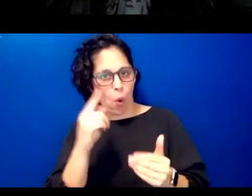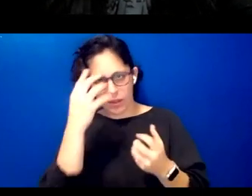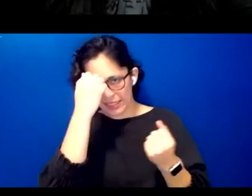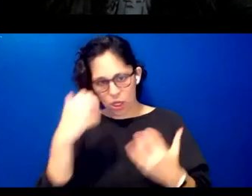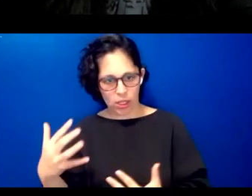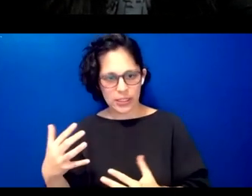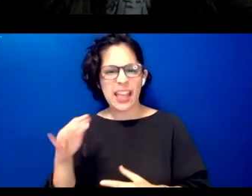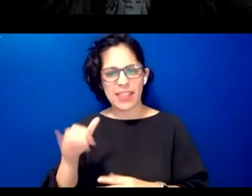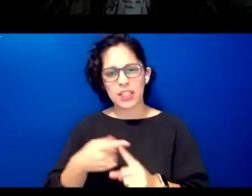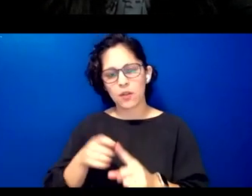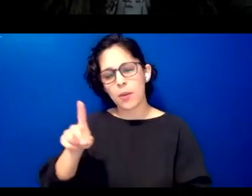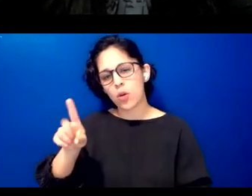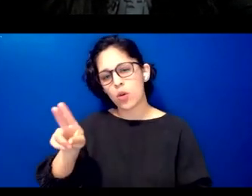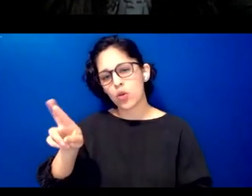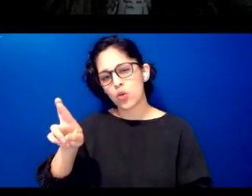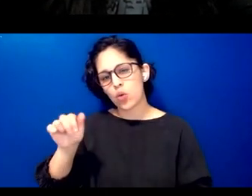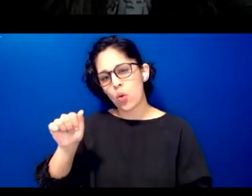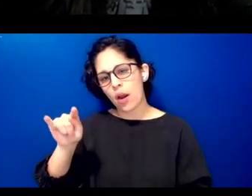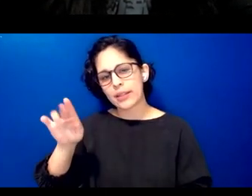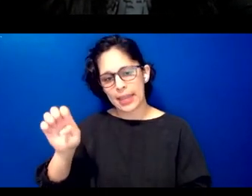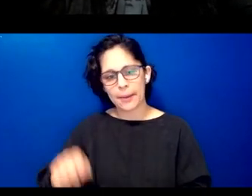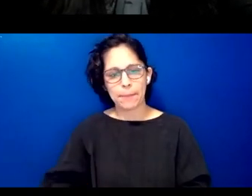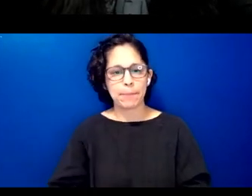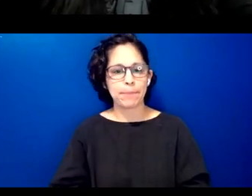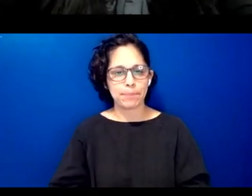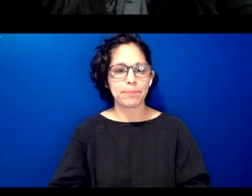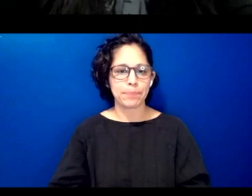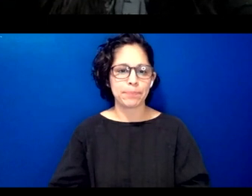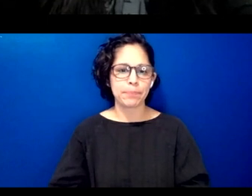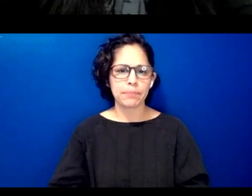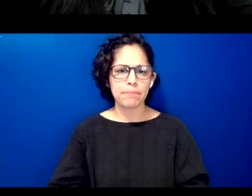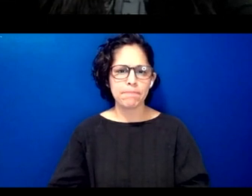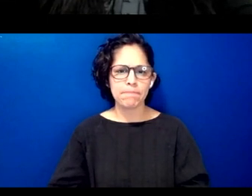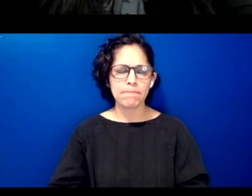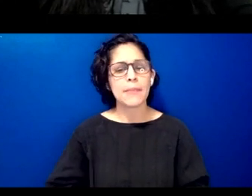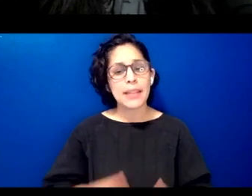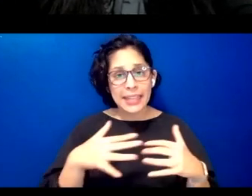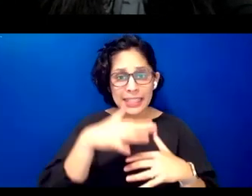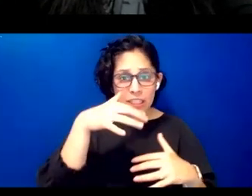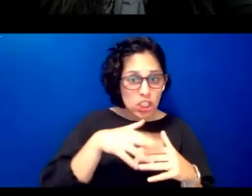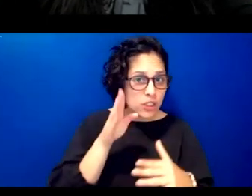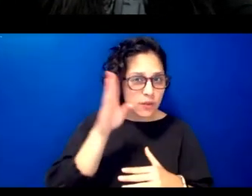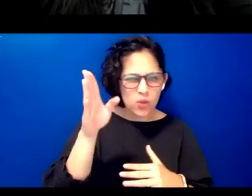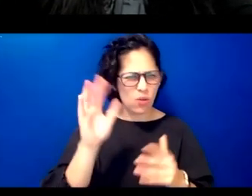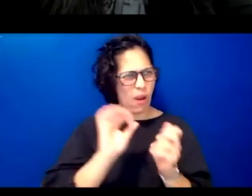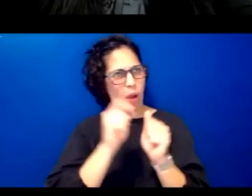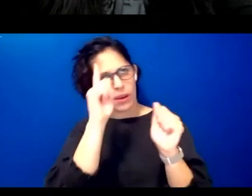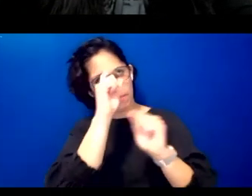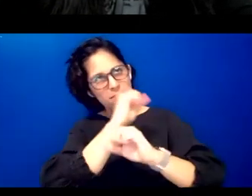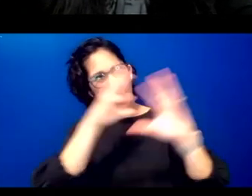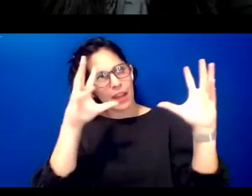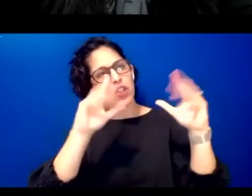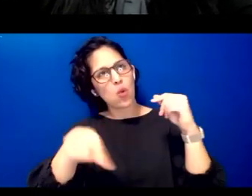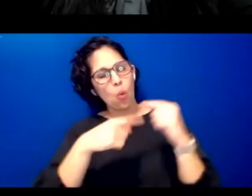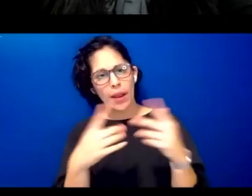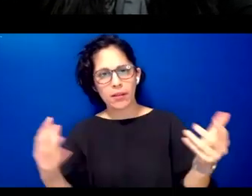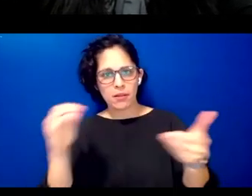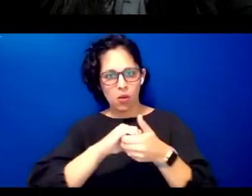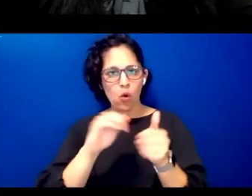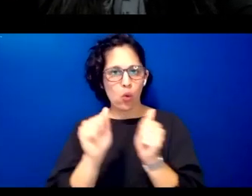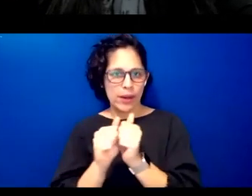how do we imagine our indigenous futures with digital tools and technology and lastly how